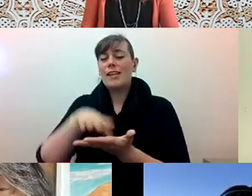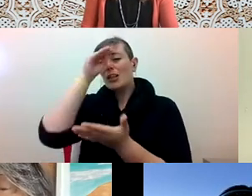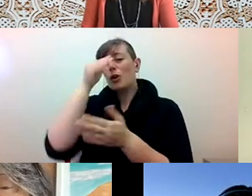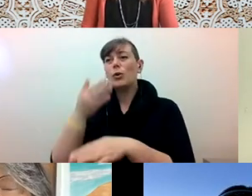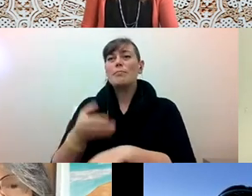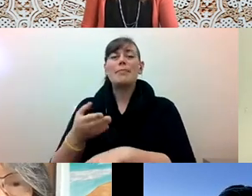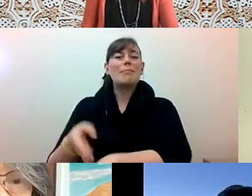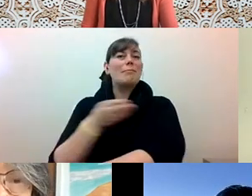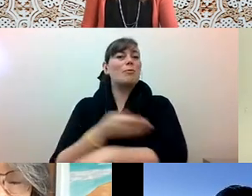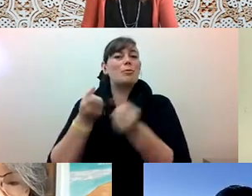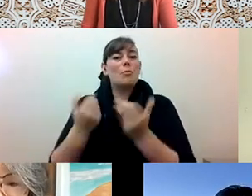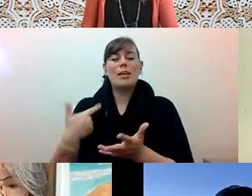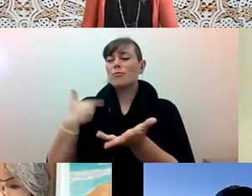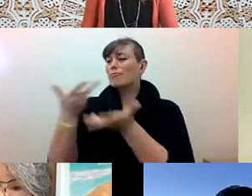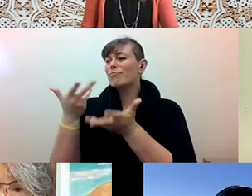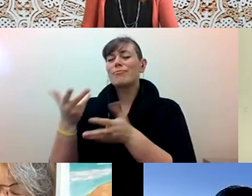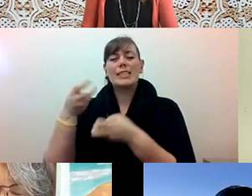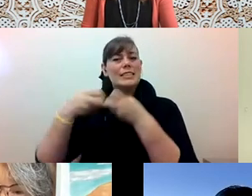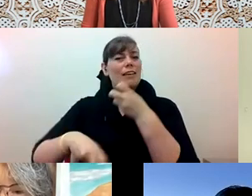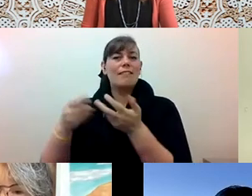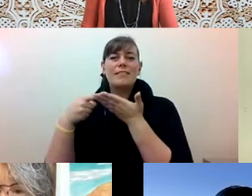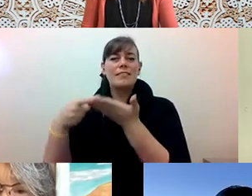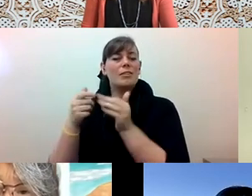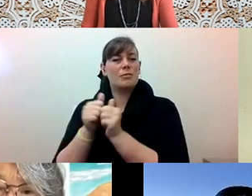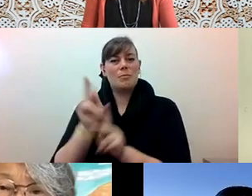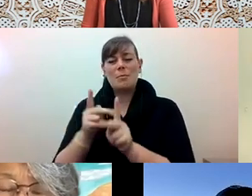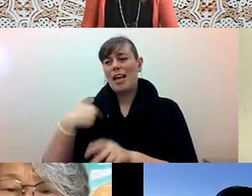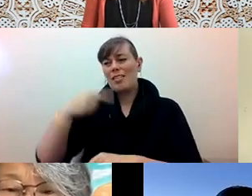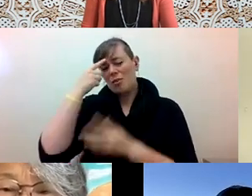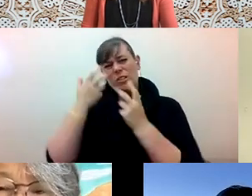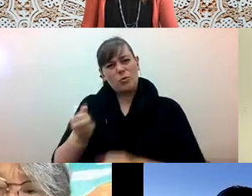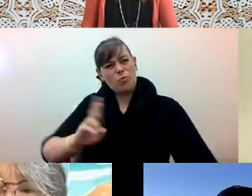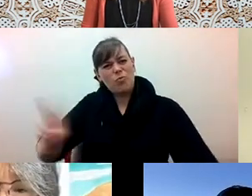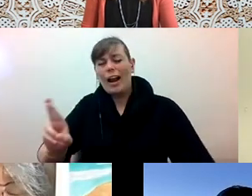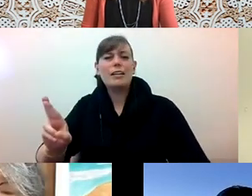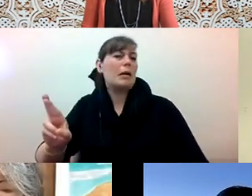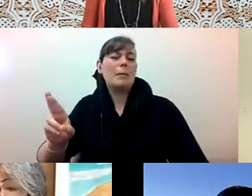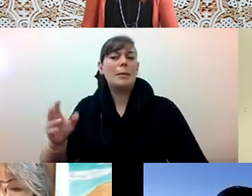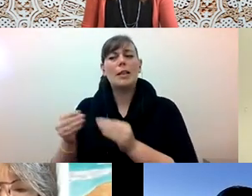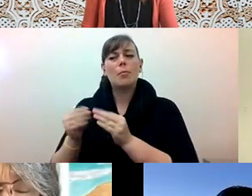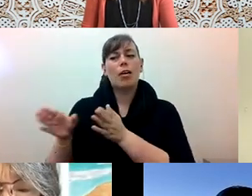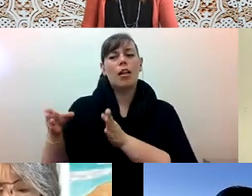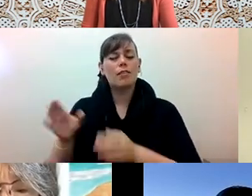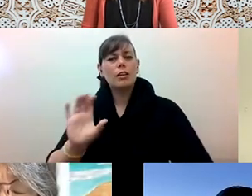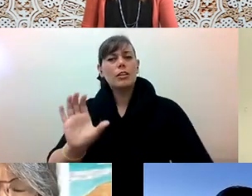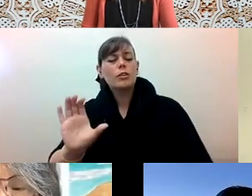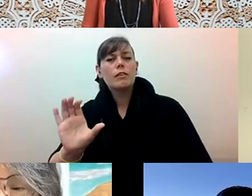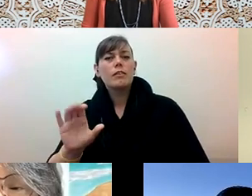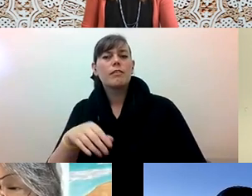Alex Tom he/him: people I thought were right wing people, but they were just conservative and no one ever who was progressive or liberal even tried to talk to them.